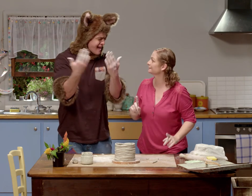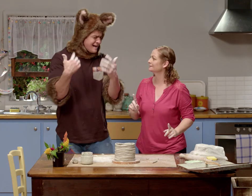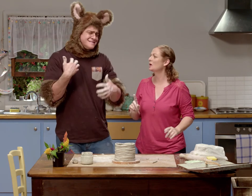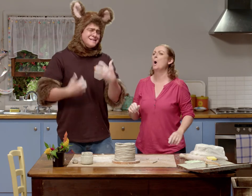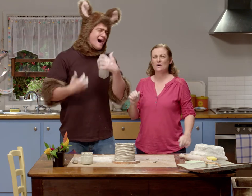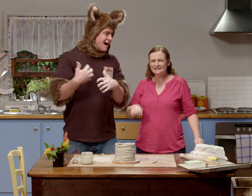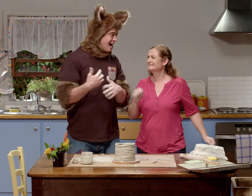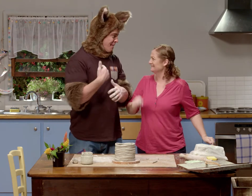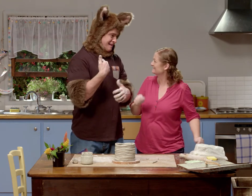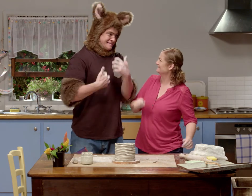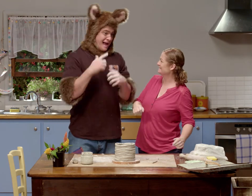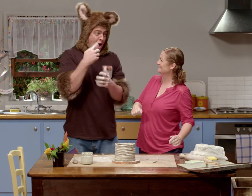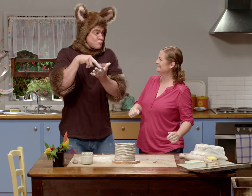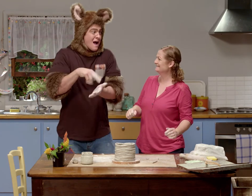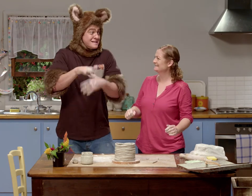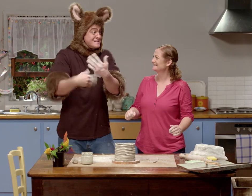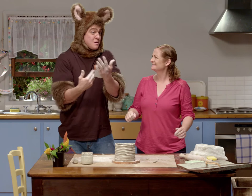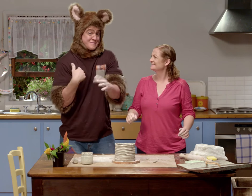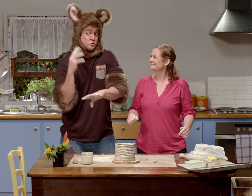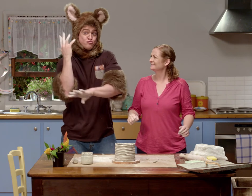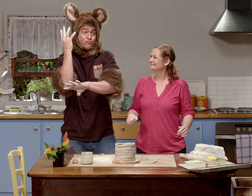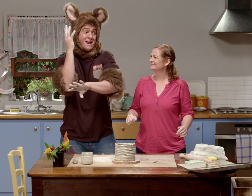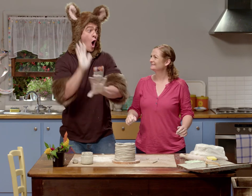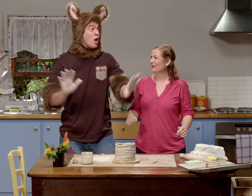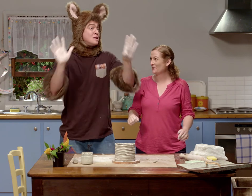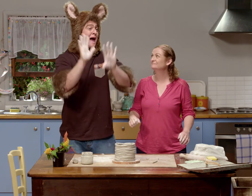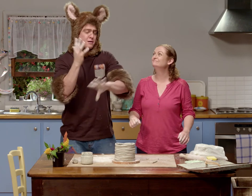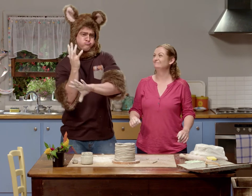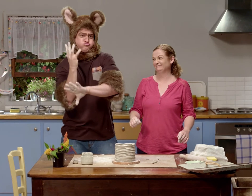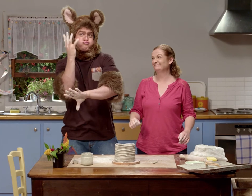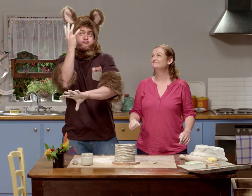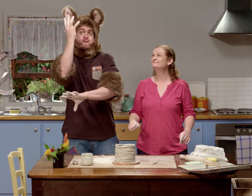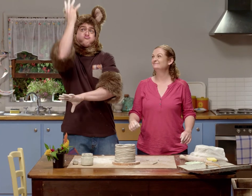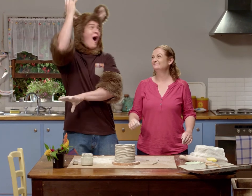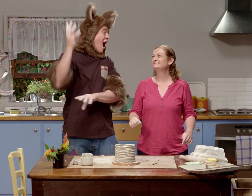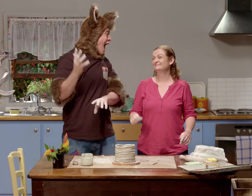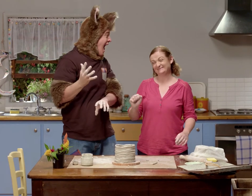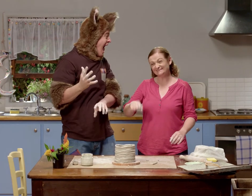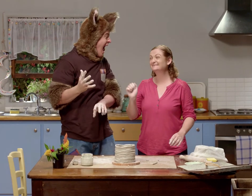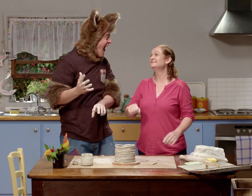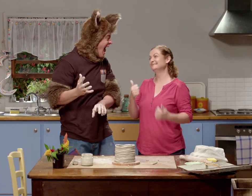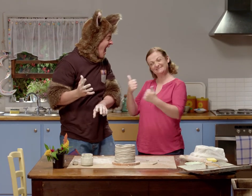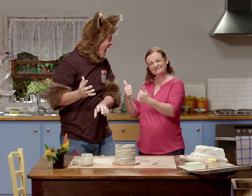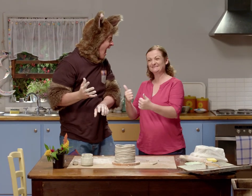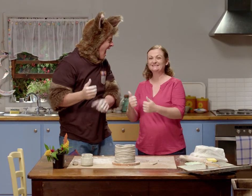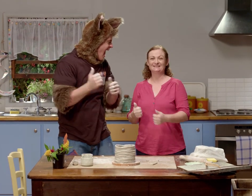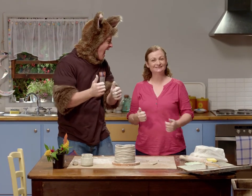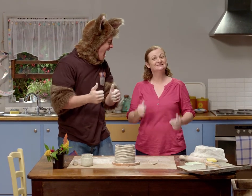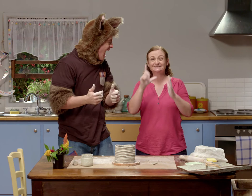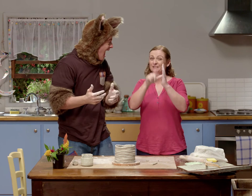I've had such a great day today. I can't wait 'til my holiday tree gets nice and big. Yes.